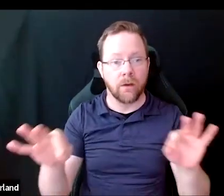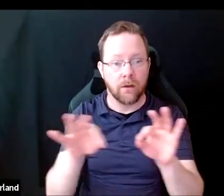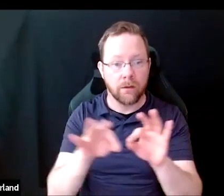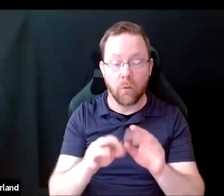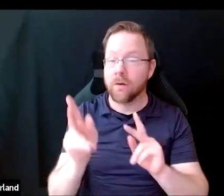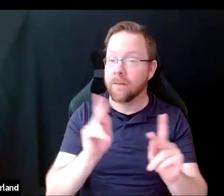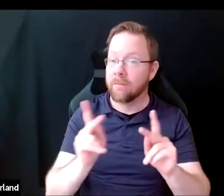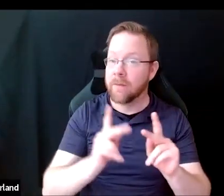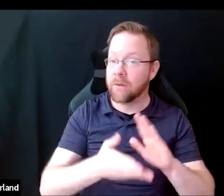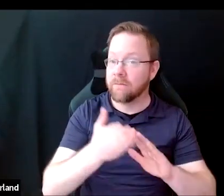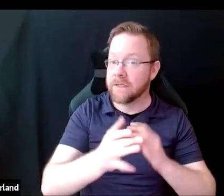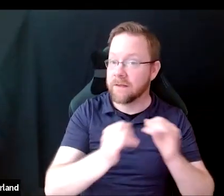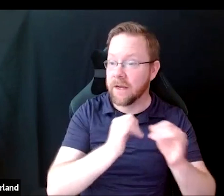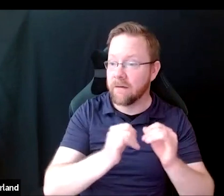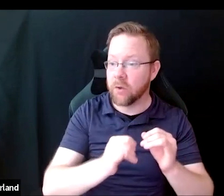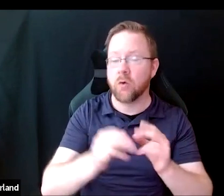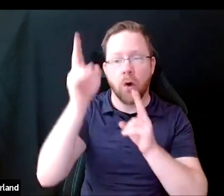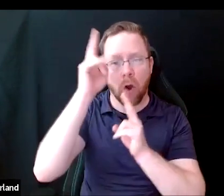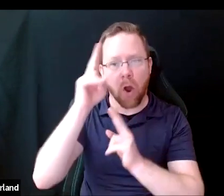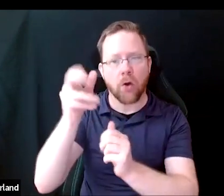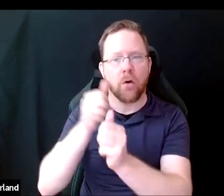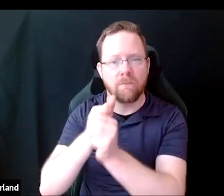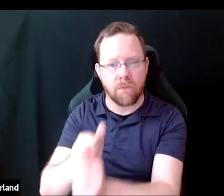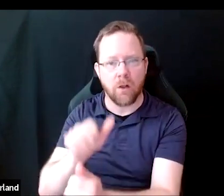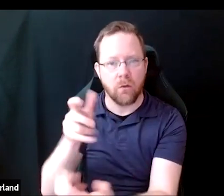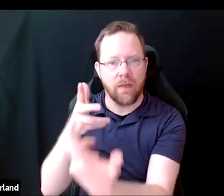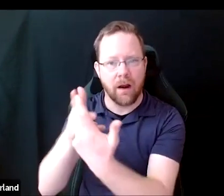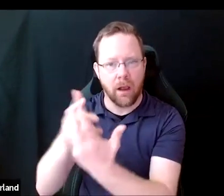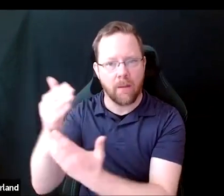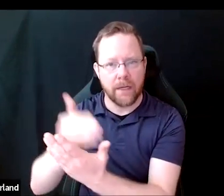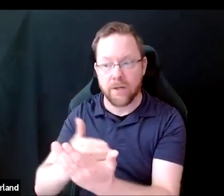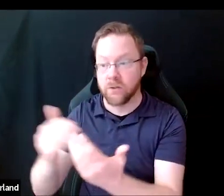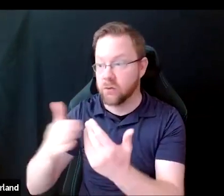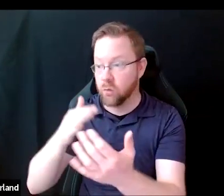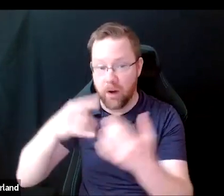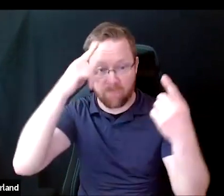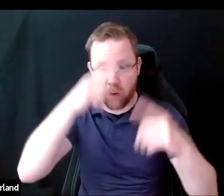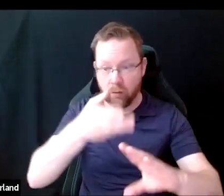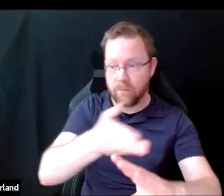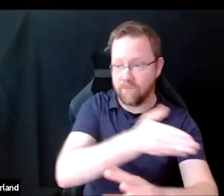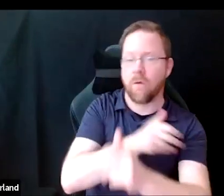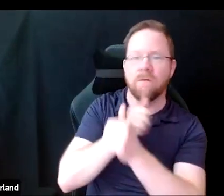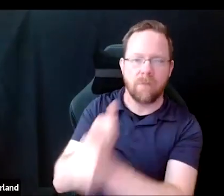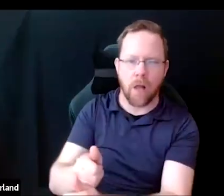whatever accommodations were agreed upon beforehand to ensure that interviewees do not encounter any surprises